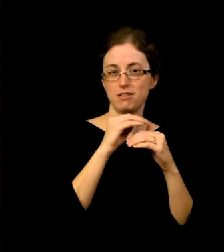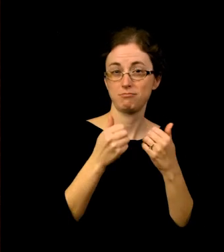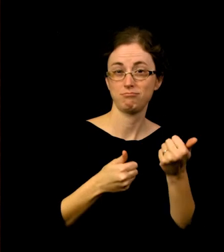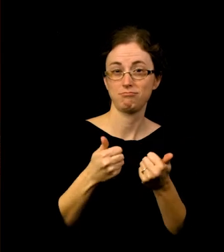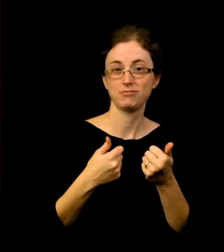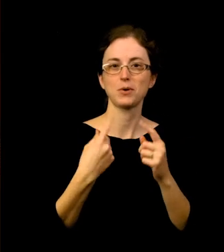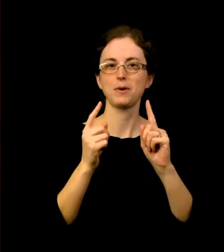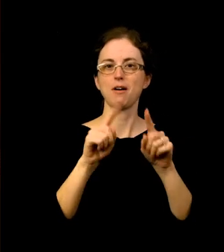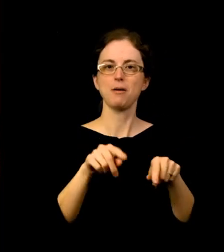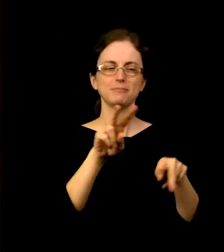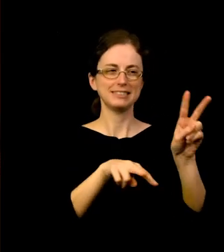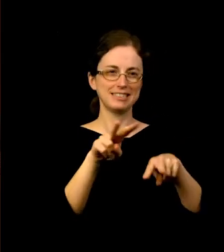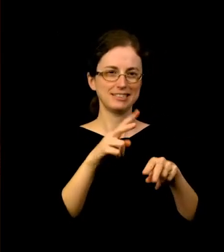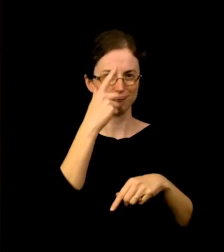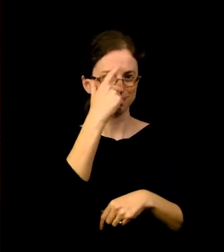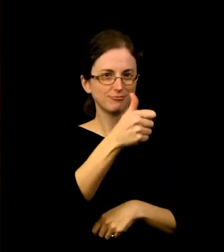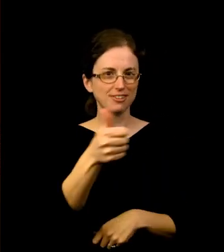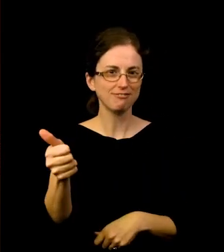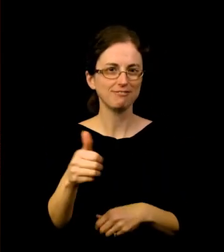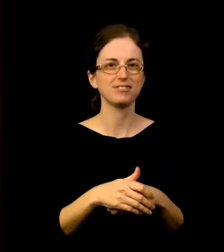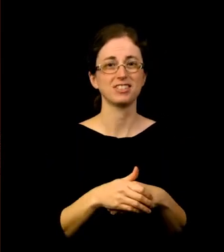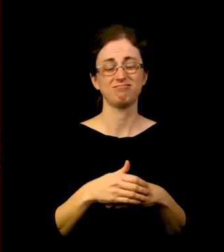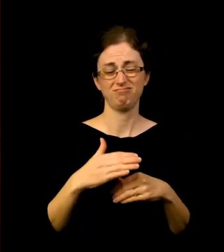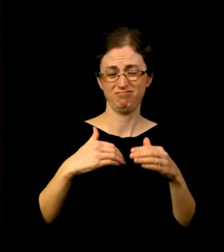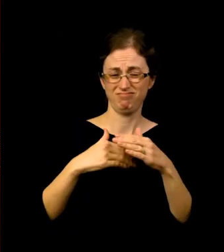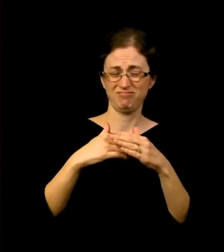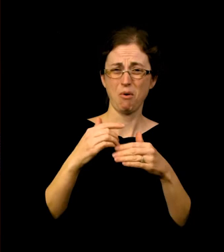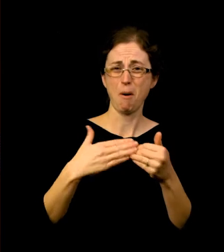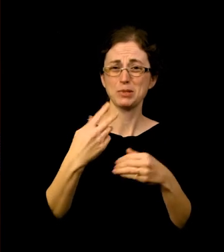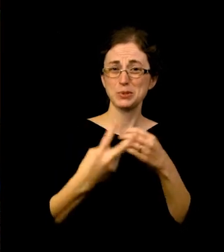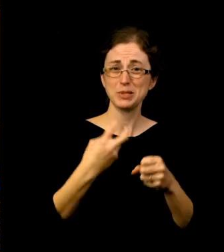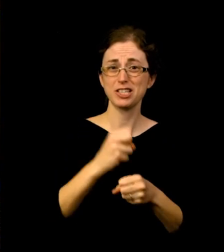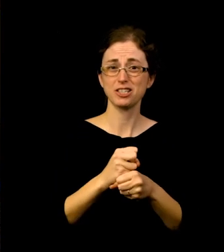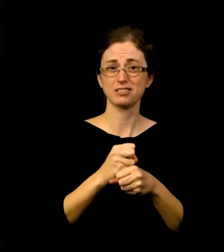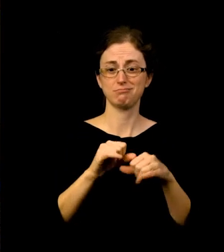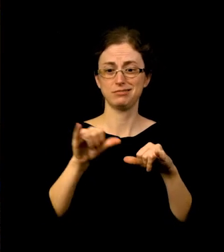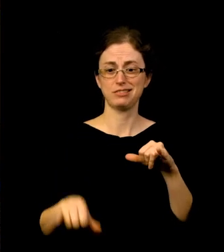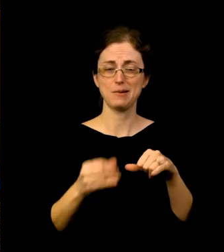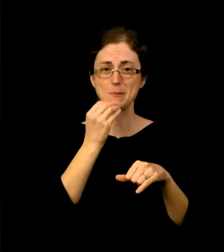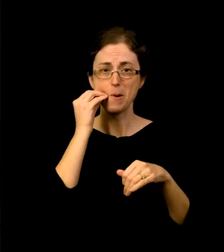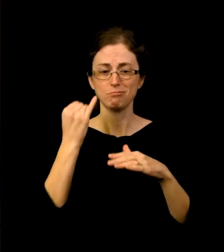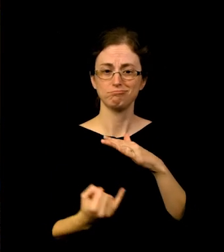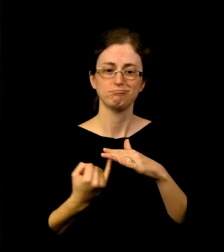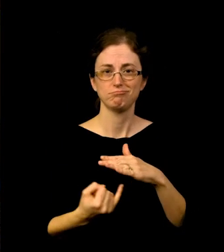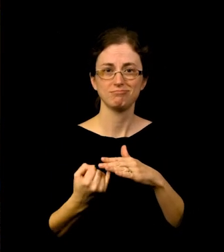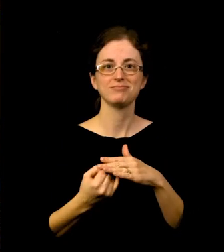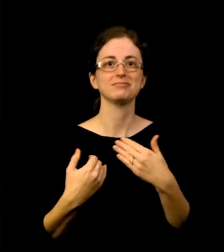After nearly two years of quarantining in our homes, these questions about home and family have never been more relevant.